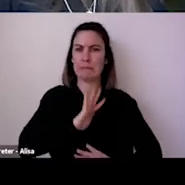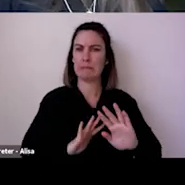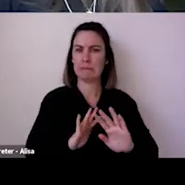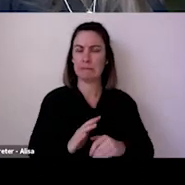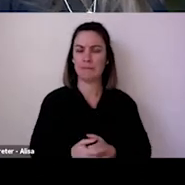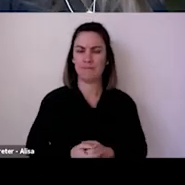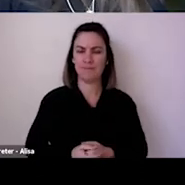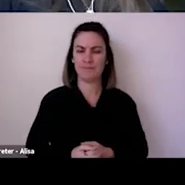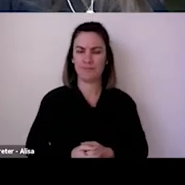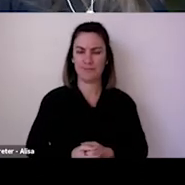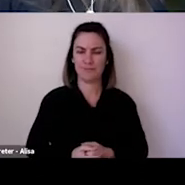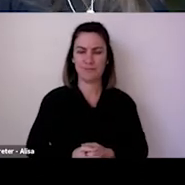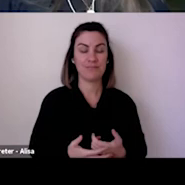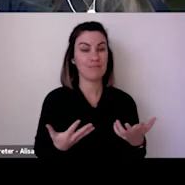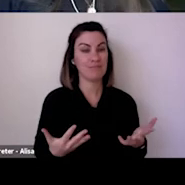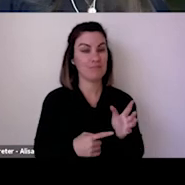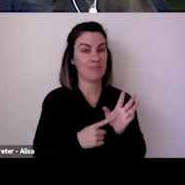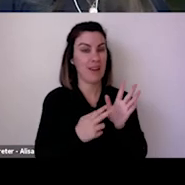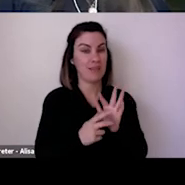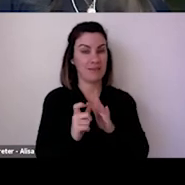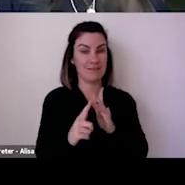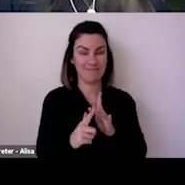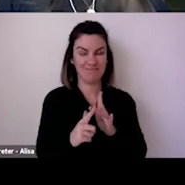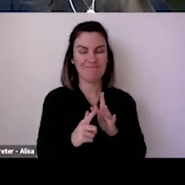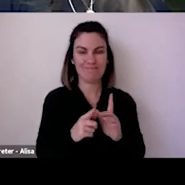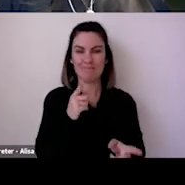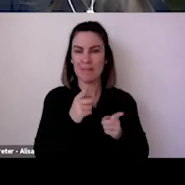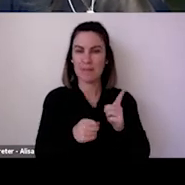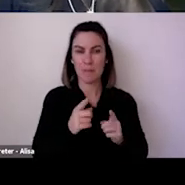they're ready to come back in person, so as you're thinking about whether you continue